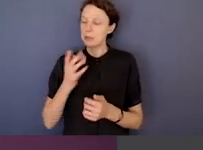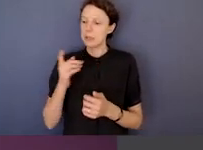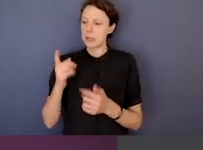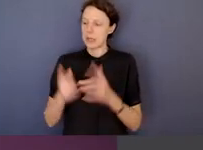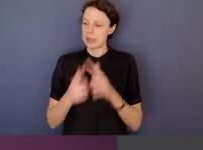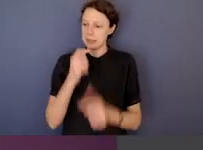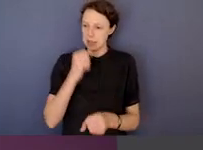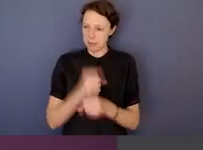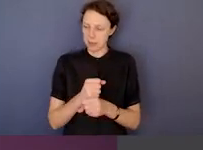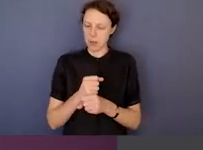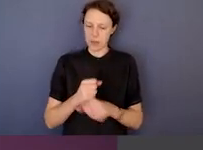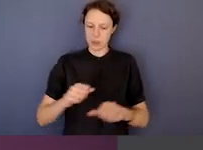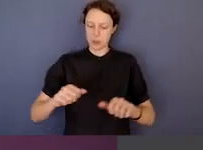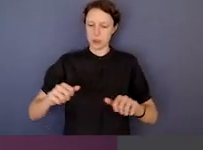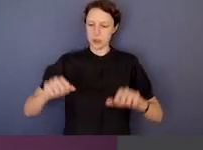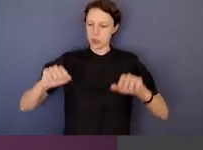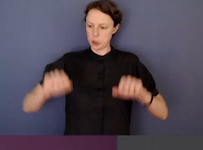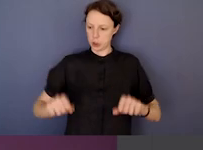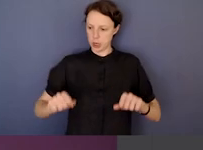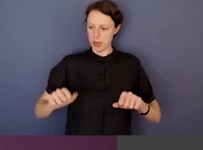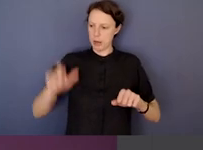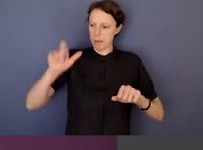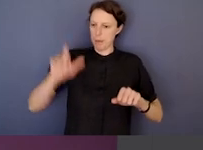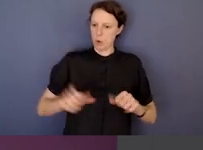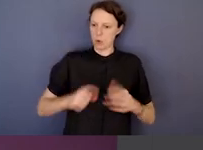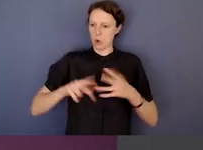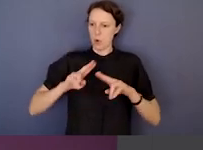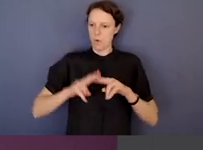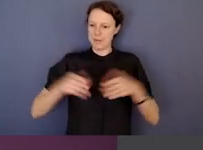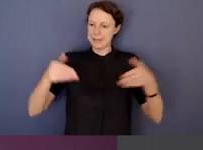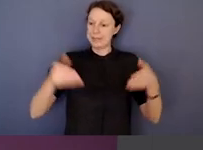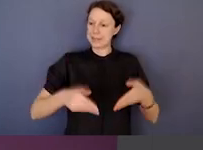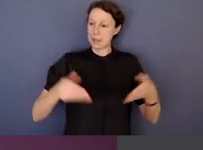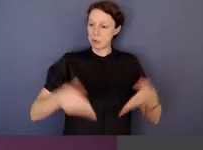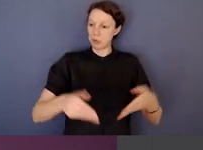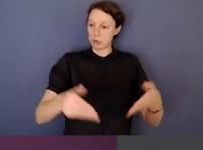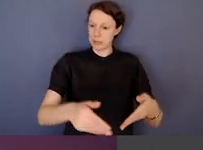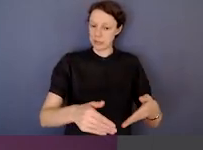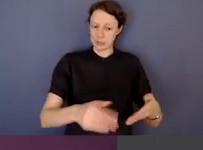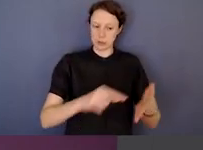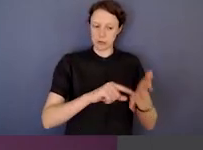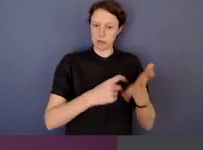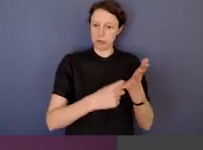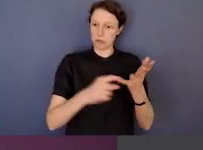trust who really didn't see a conflict in his